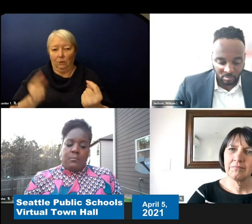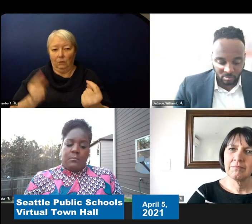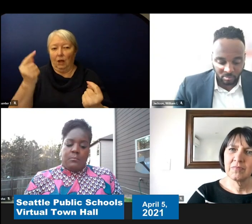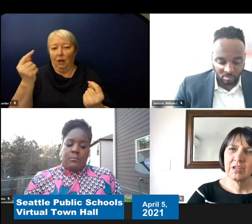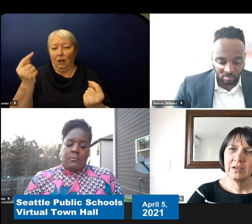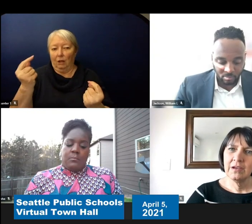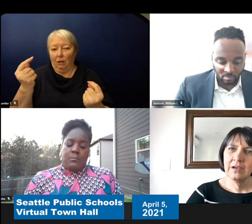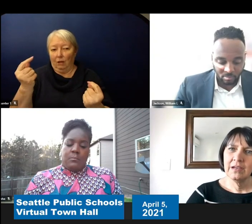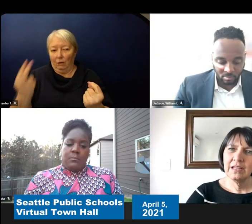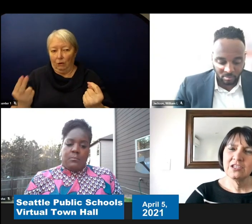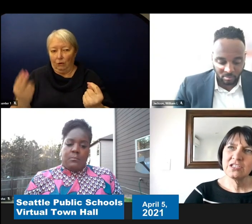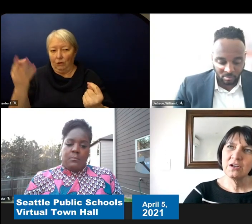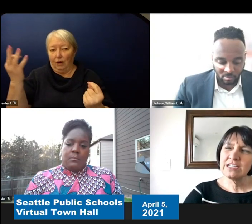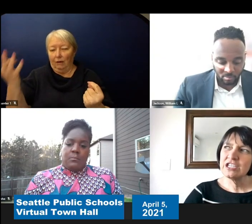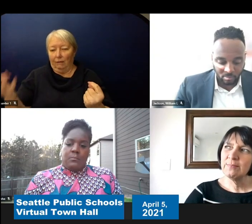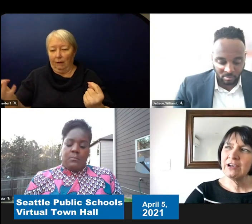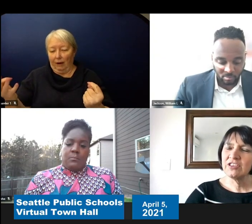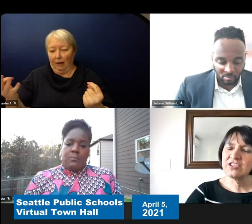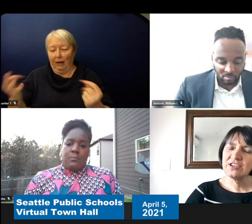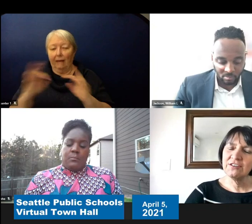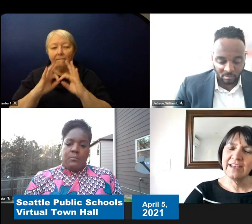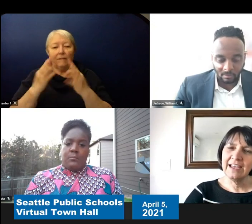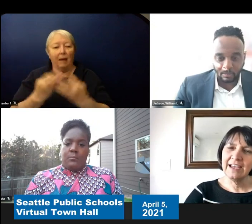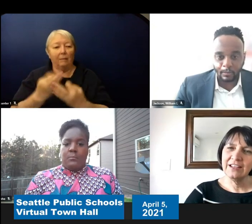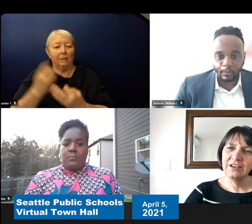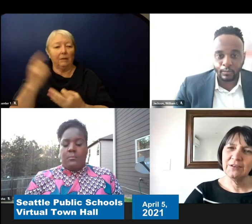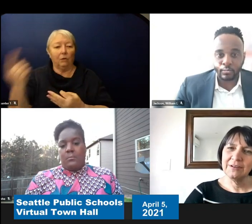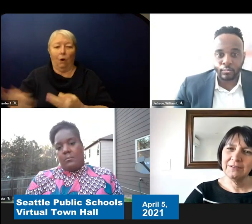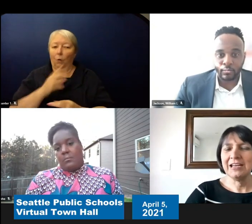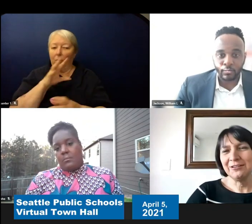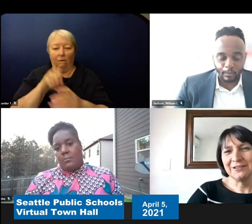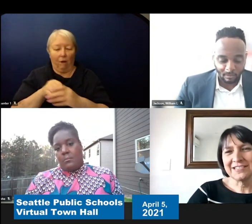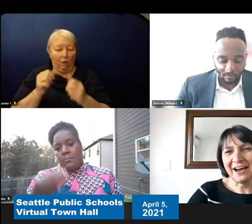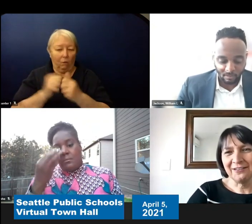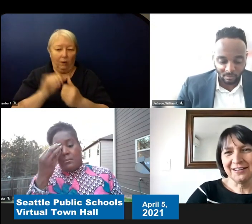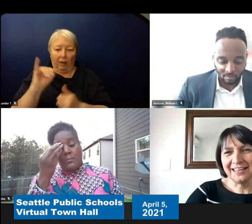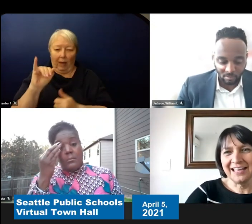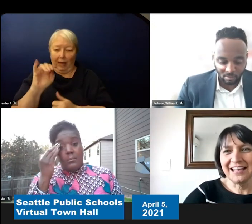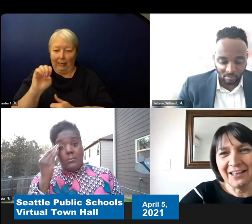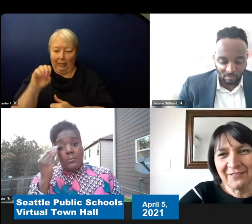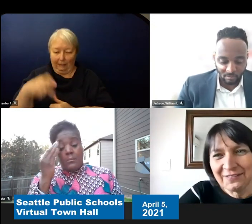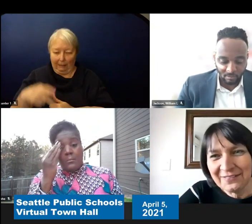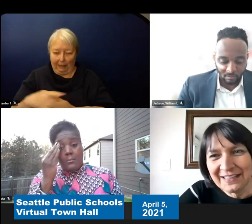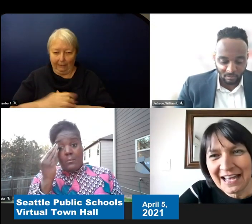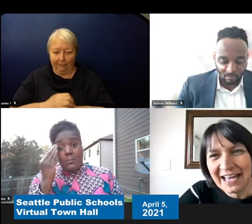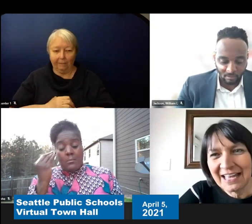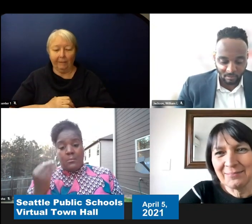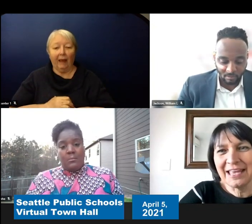And then just a question about the survey. I know we all know it's out. And again 11:59 p.m.